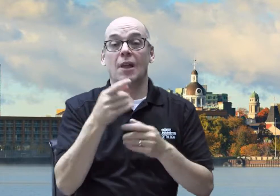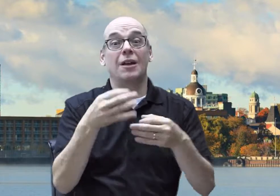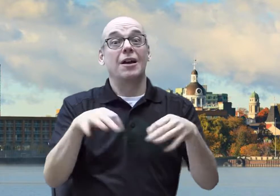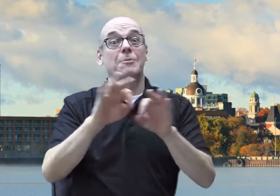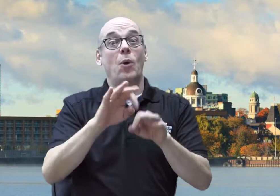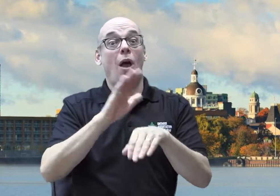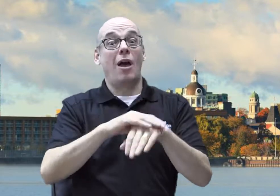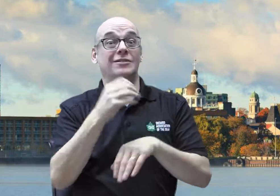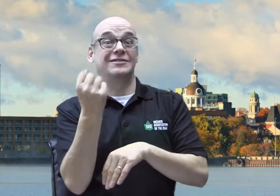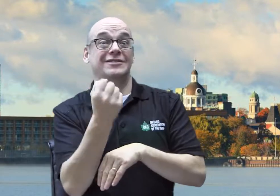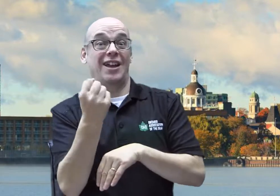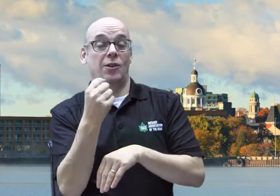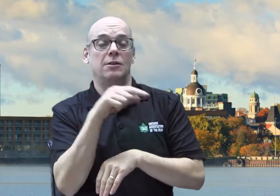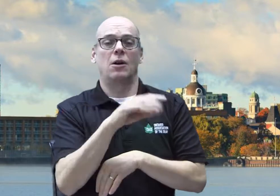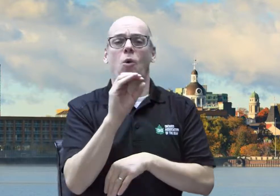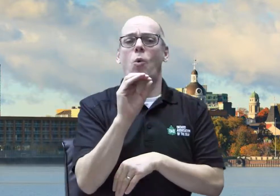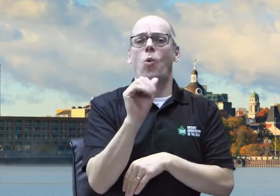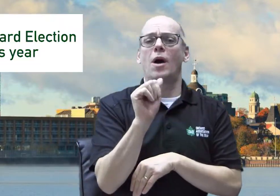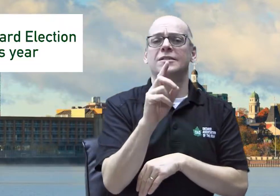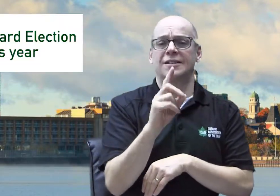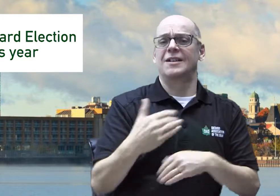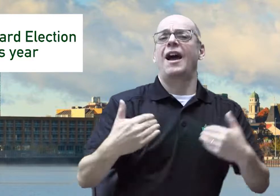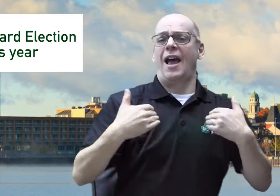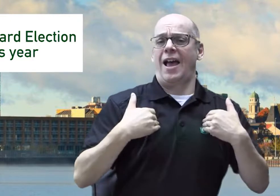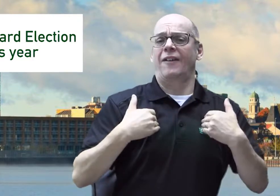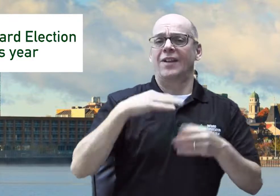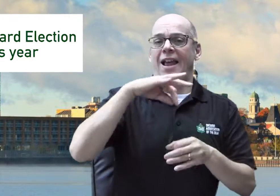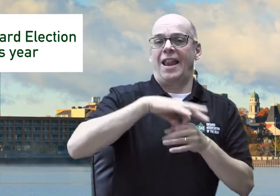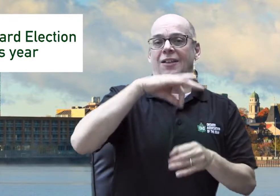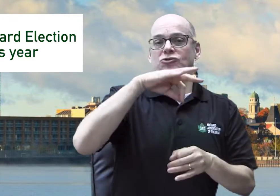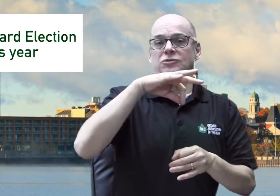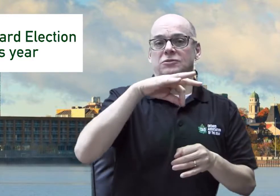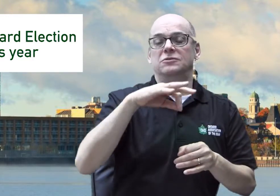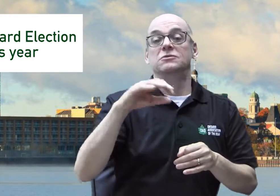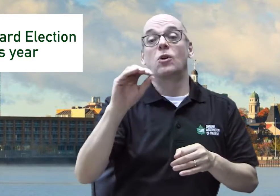Important to know: OAD will have a board election on Saturday.